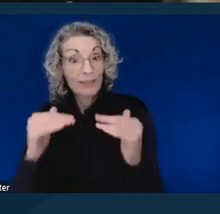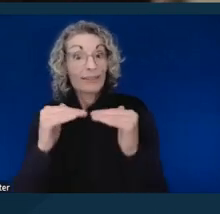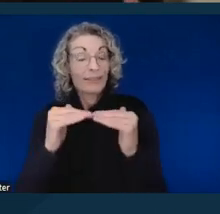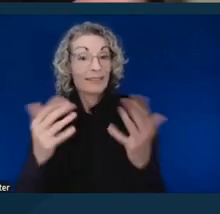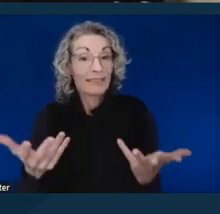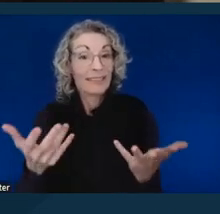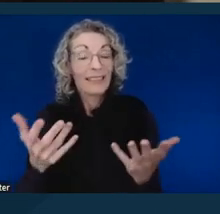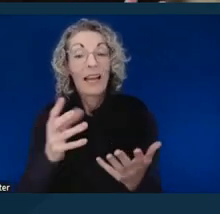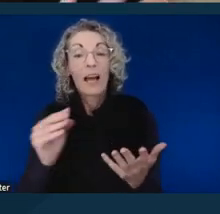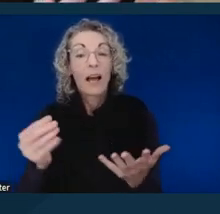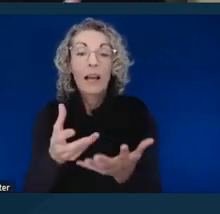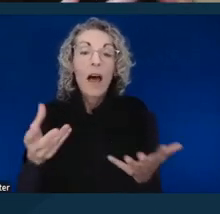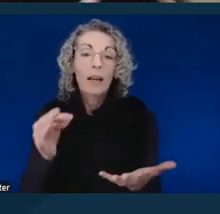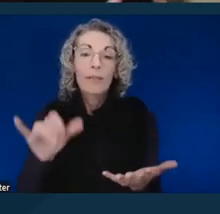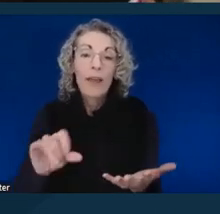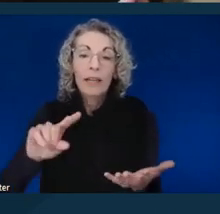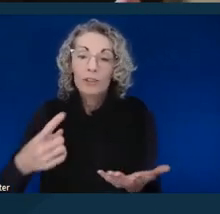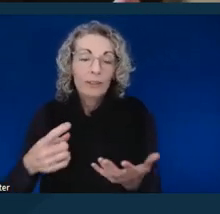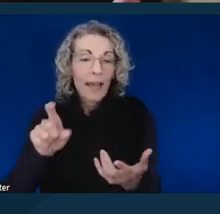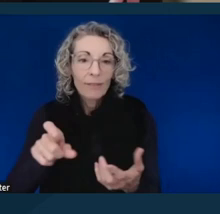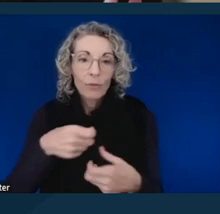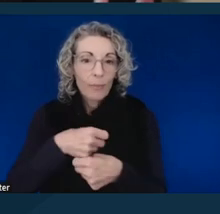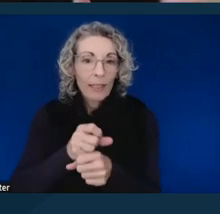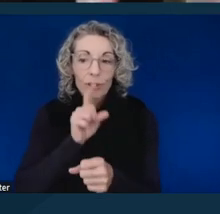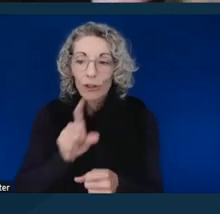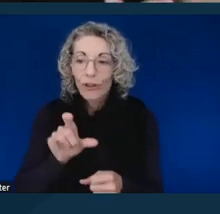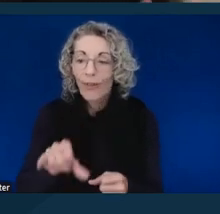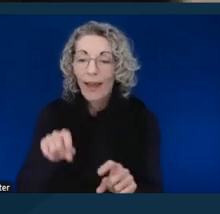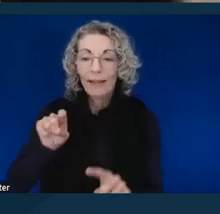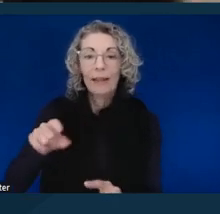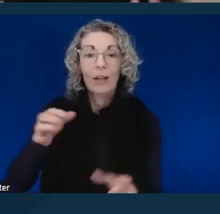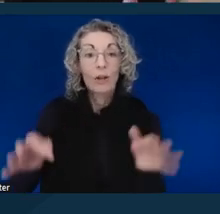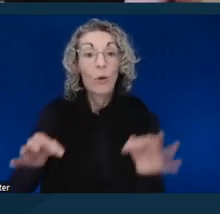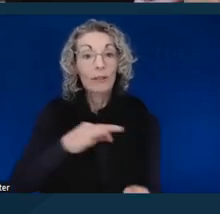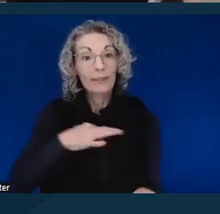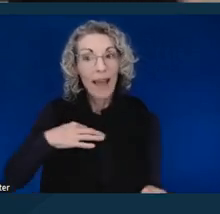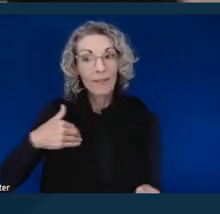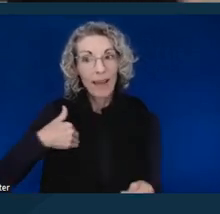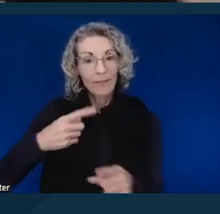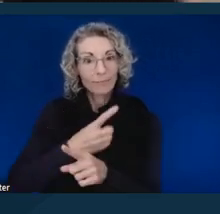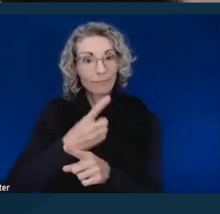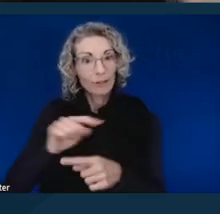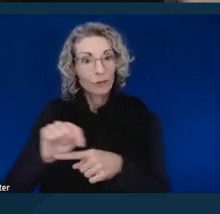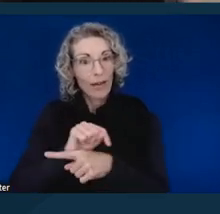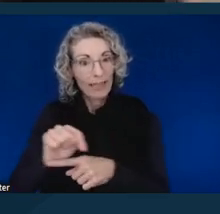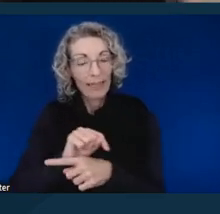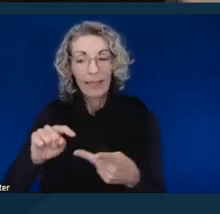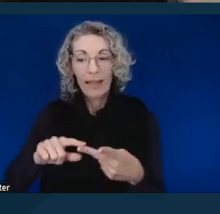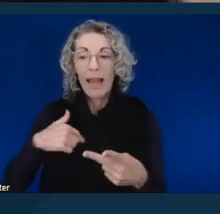a lot of it is just simply making sure that court staff are trained, or have cultural competency trainings.